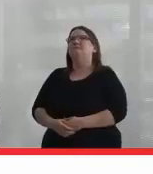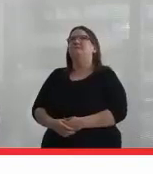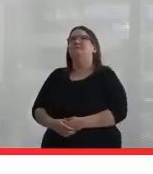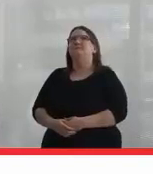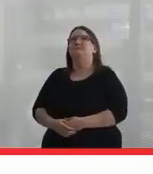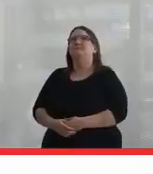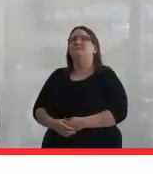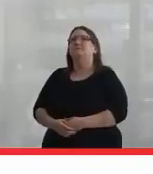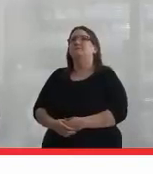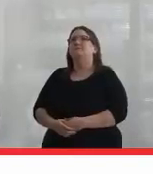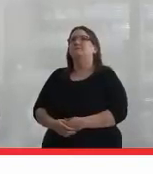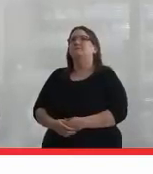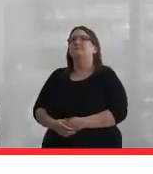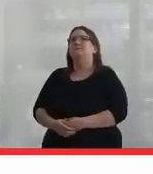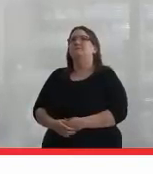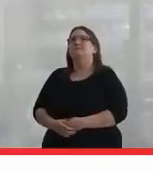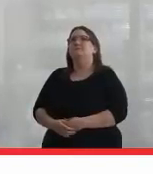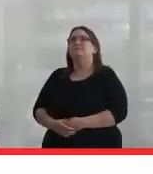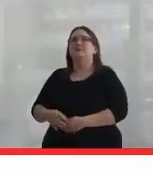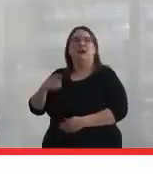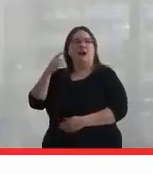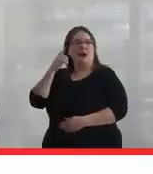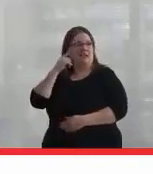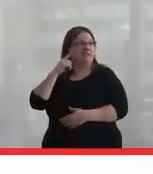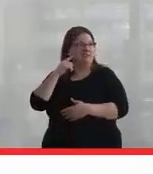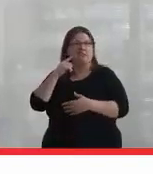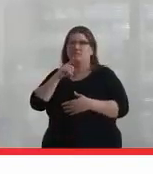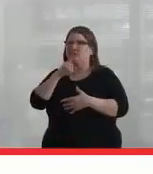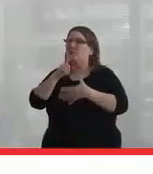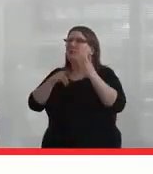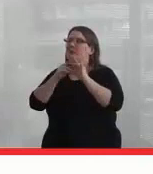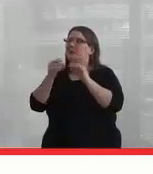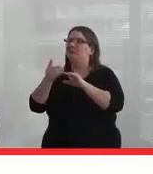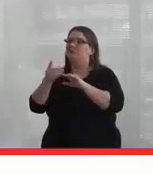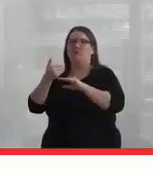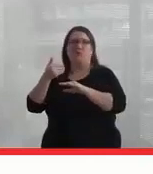I think it comes down to what I said earlier. It's about raising awareness.